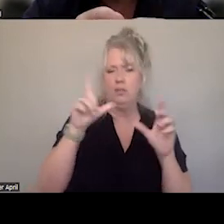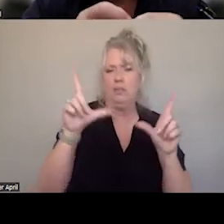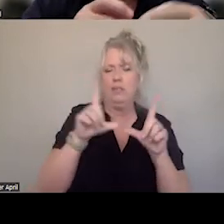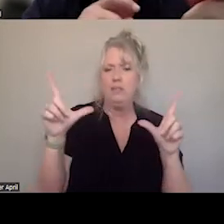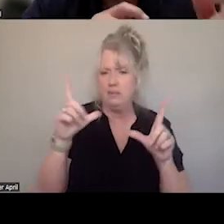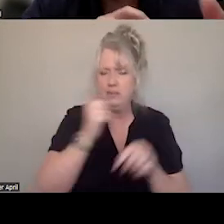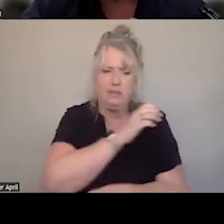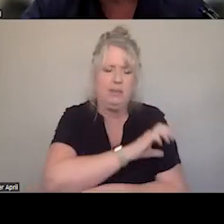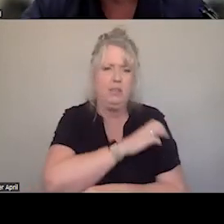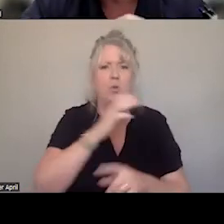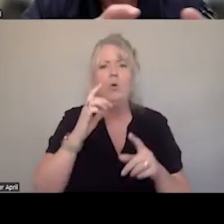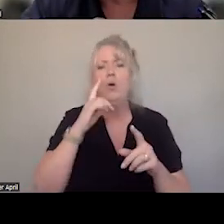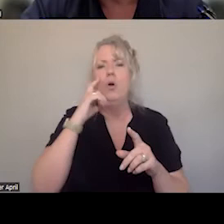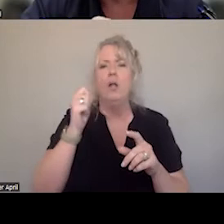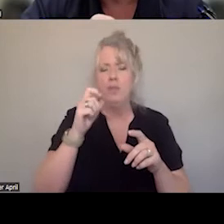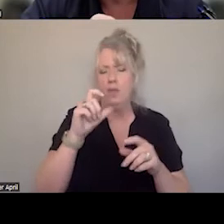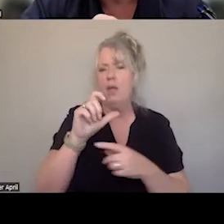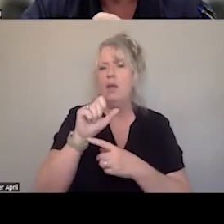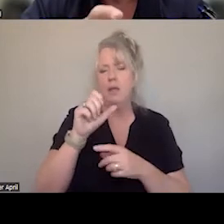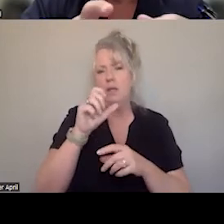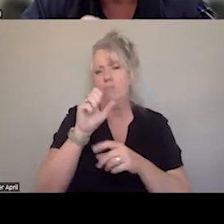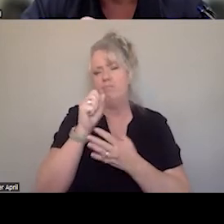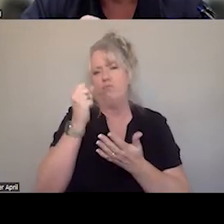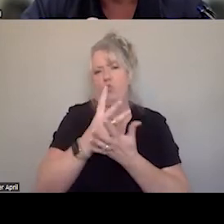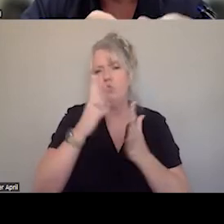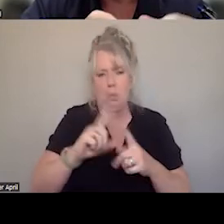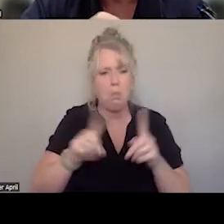BUT YOU KNOW WE HAVE TECHNOLOGY THAT WE COULD LEVERAGE